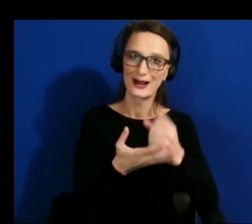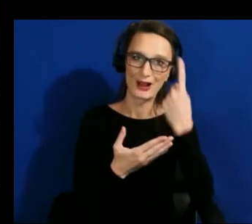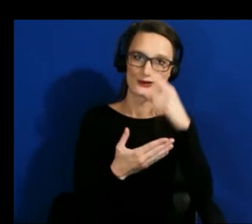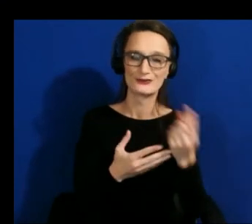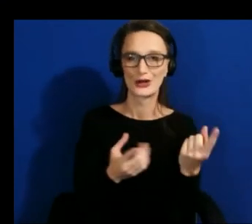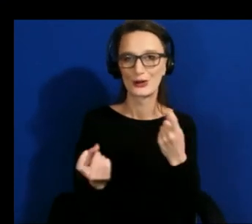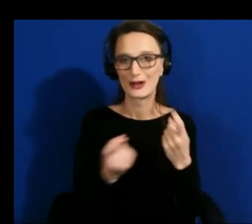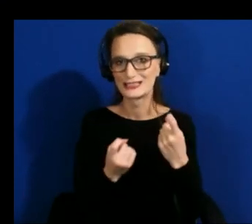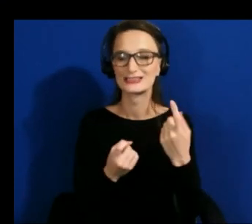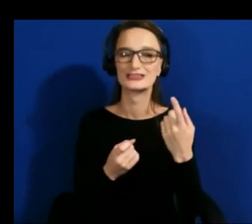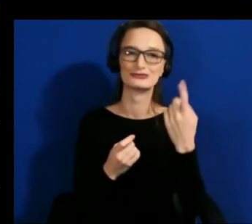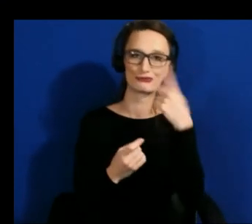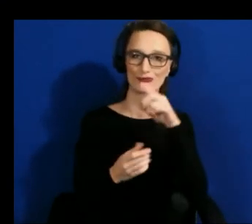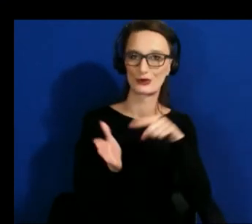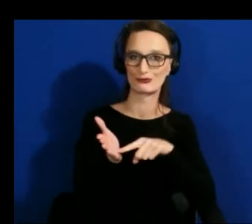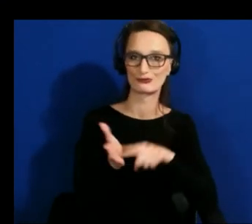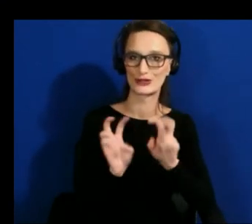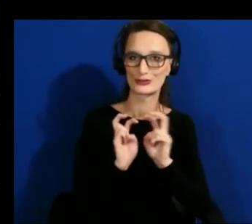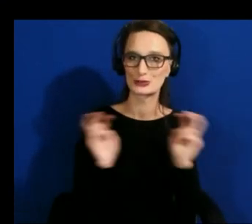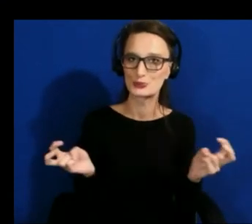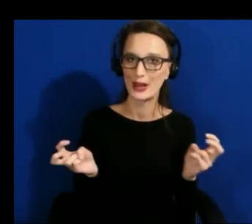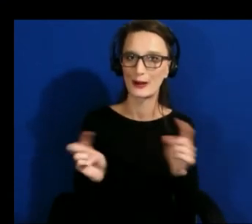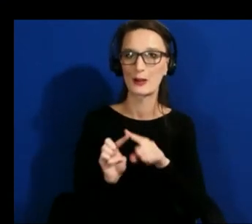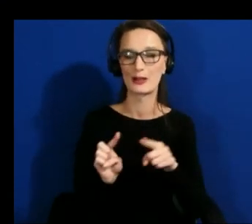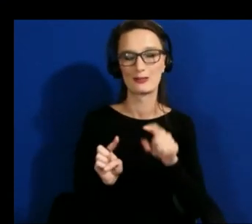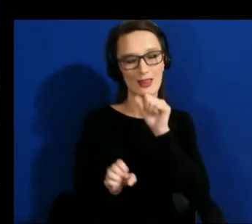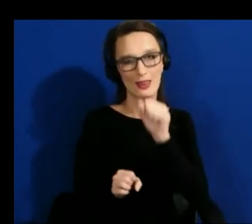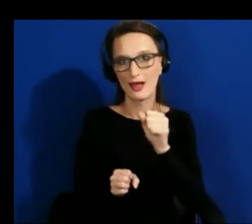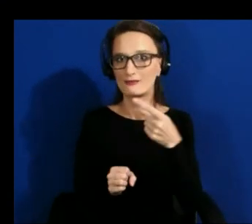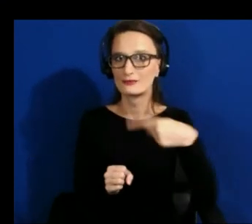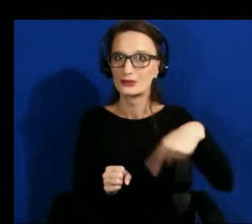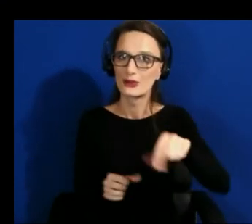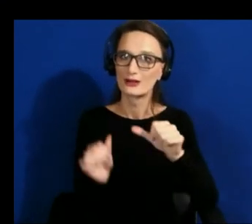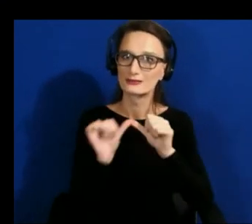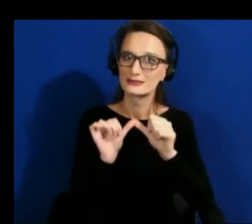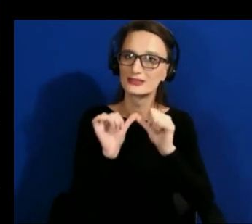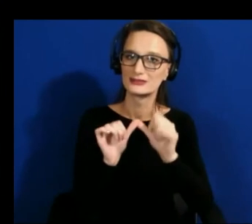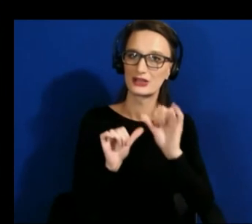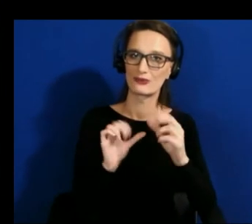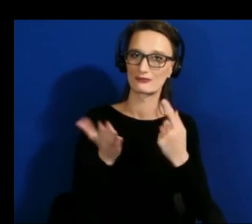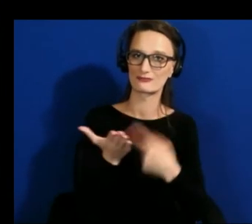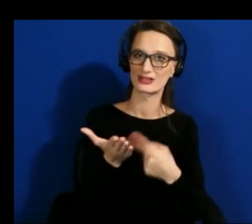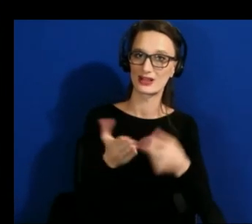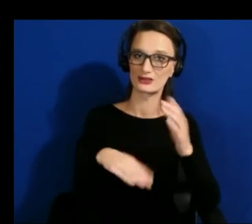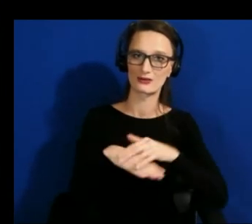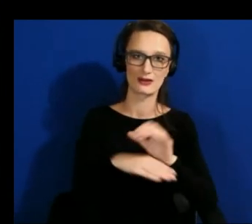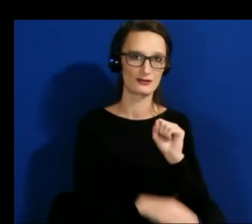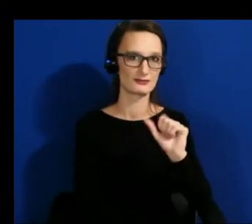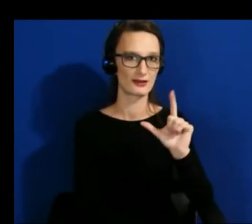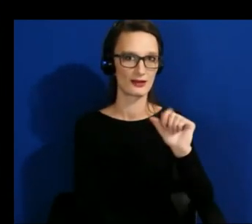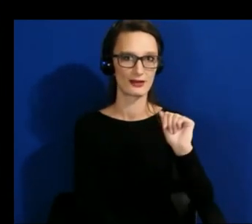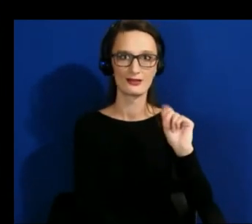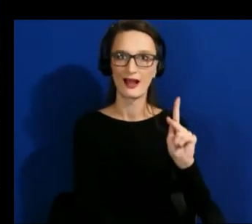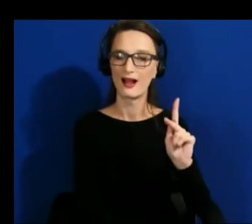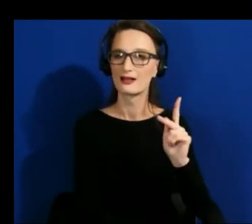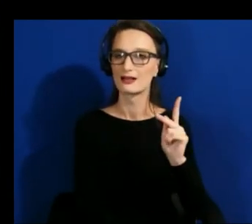we would love to have you all continue the discussion on slack and i'm hoping that the panelists may be able to answer some additional specific questions about